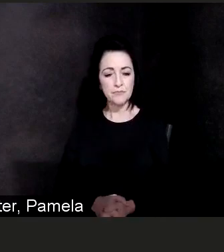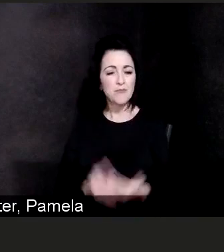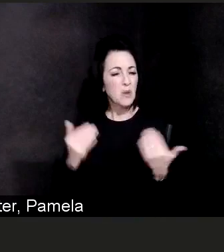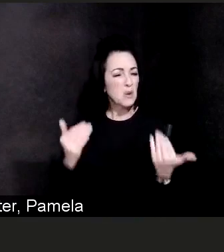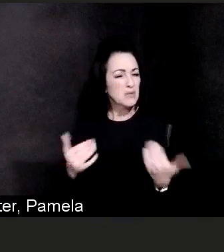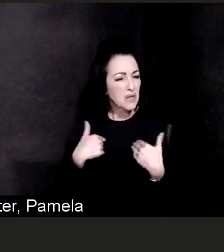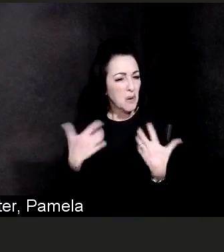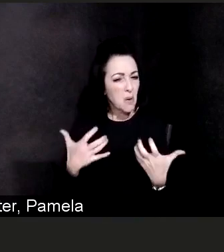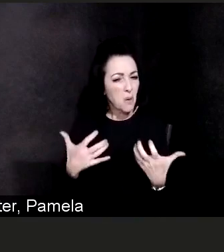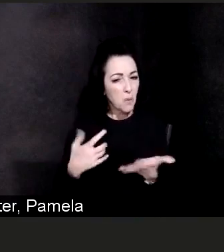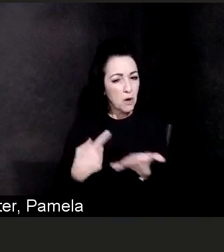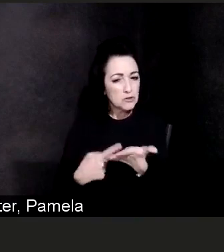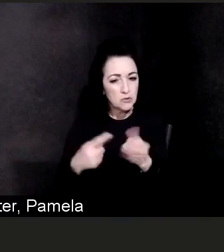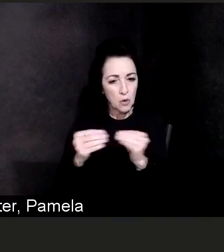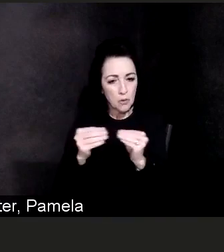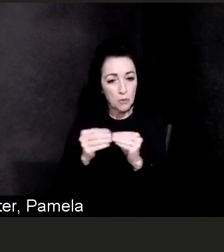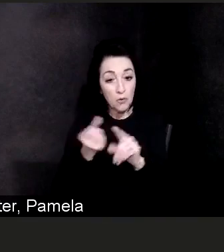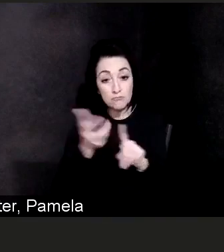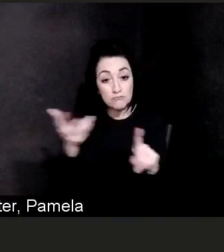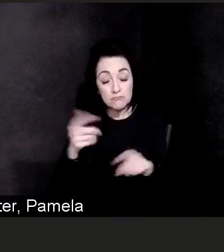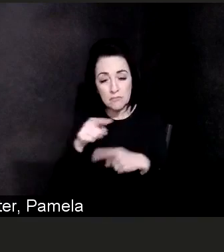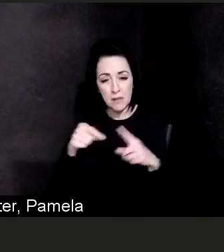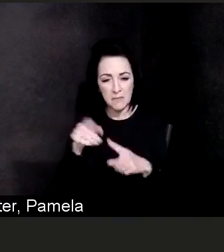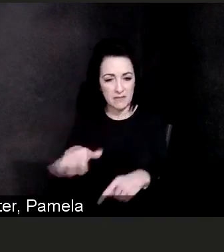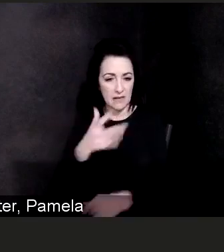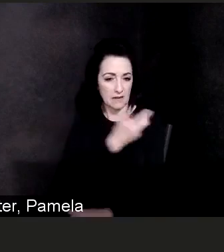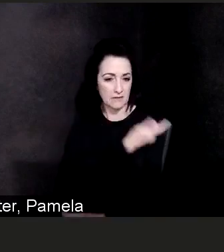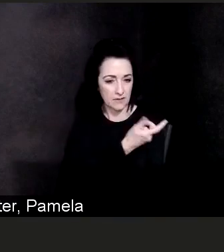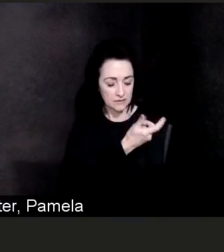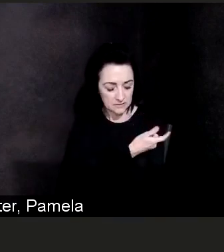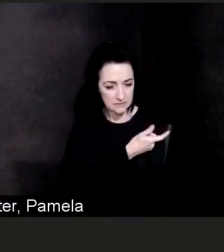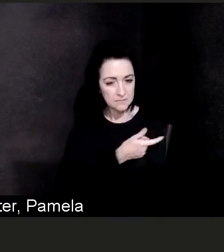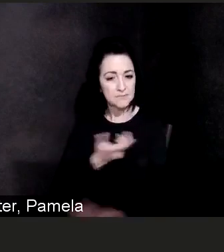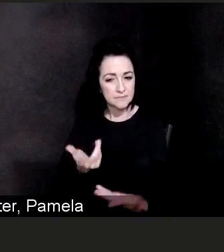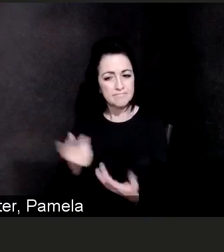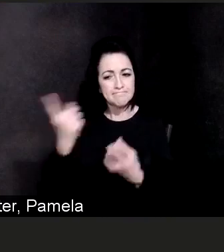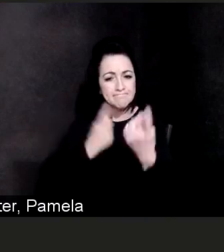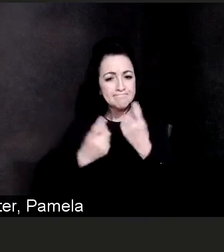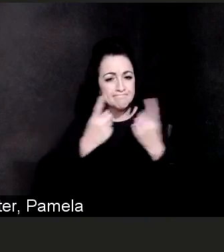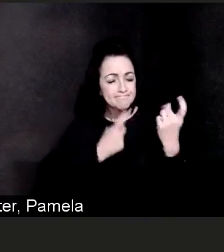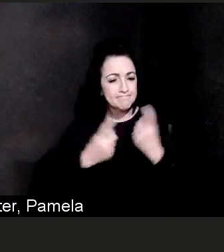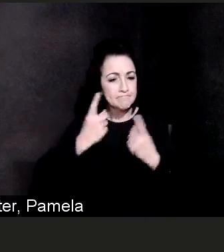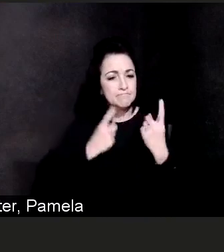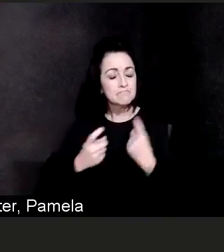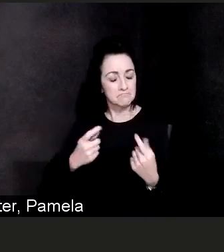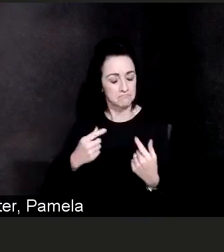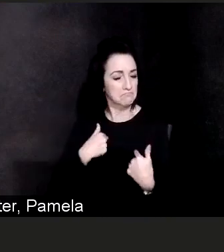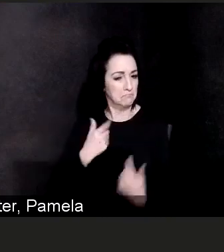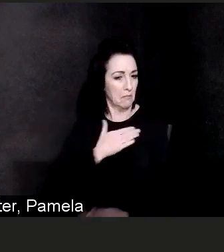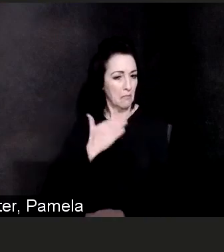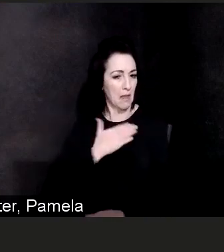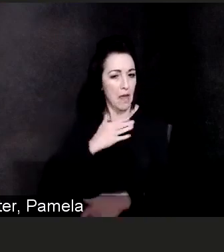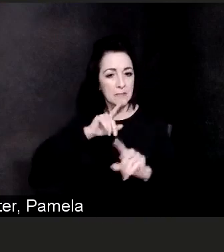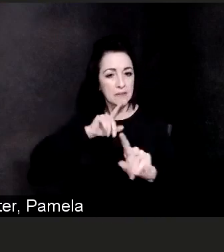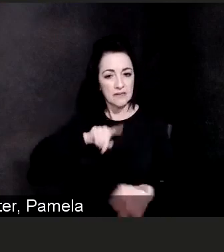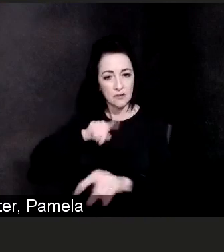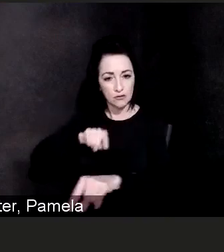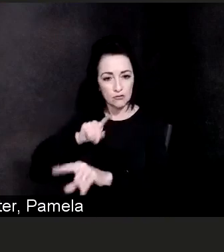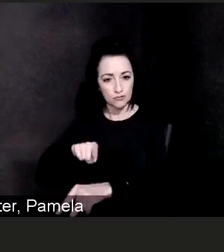The COVID-19 vaccine I've received several questions for and it's gonna be my pleasure to answer as many of these questions as possible